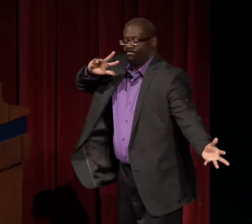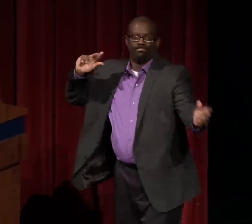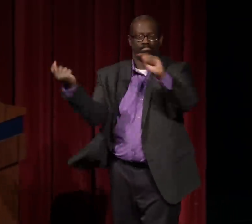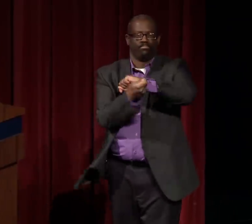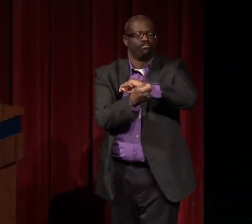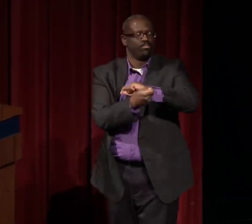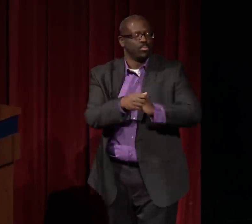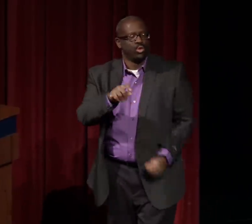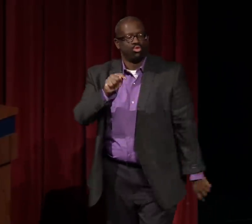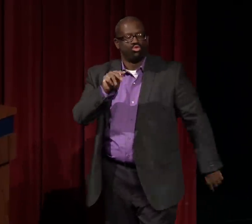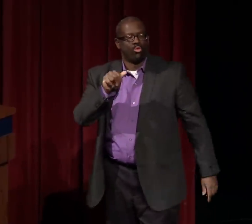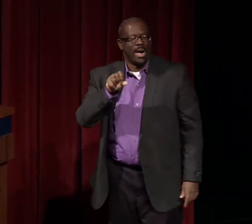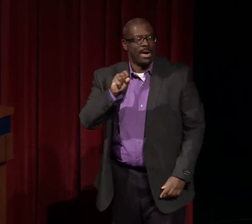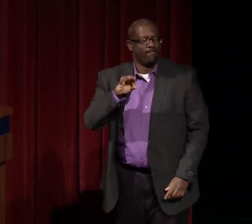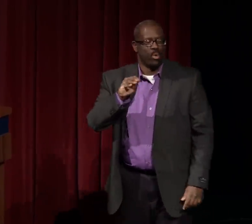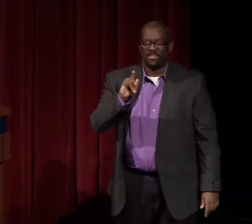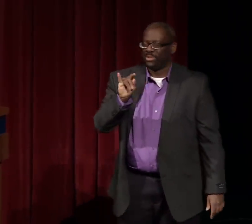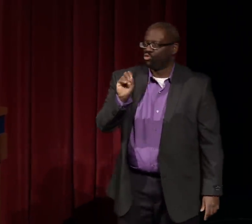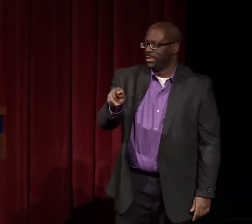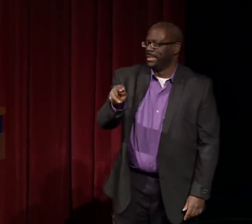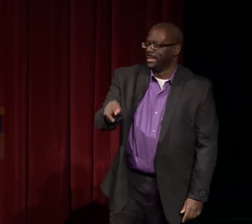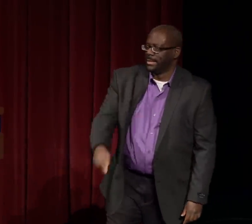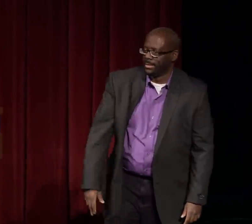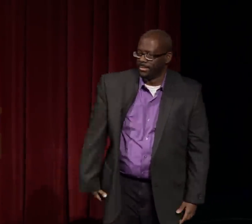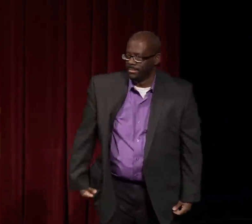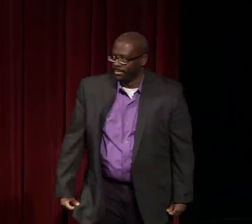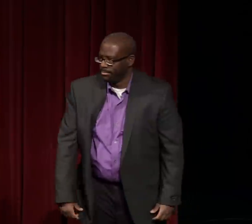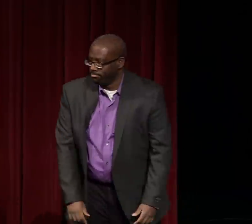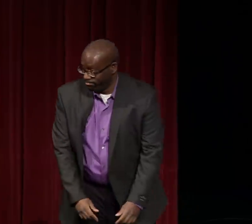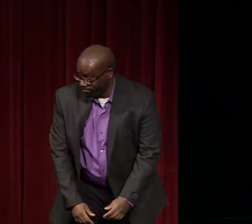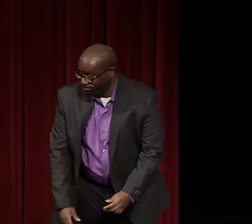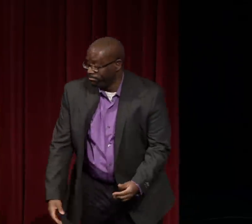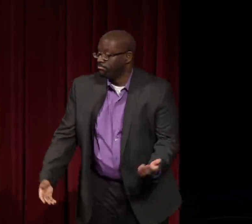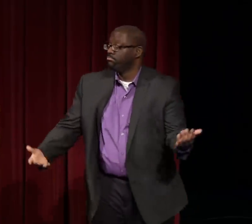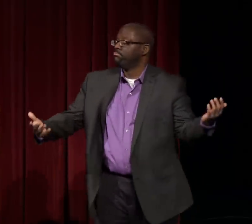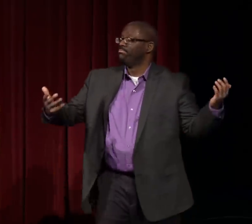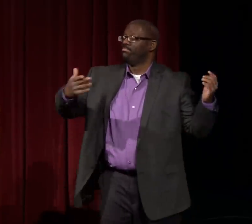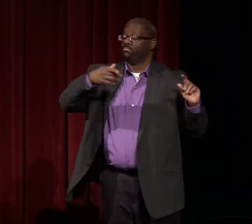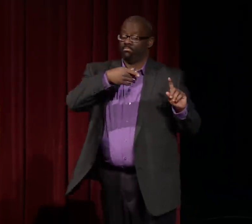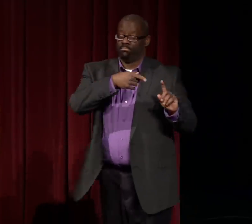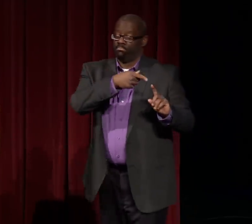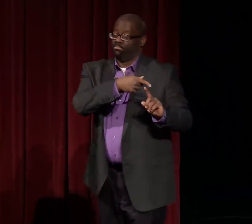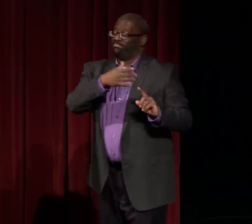Nathie experienced a transformation.